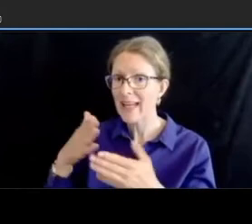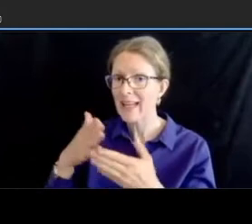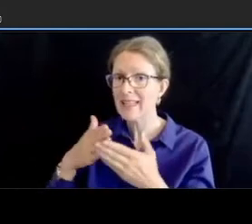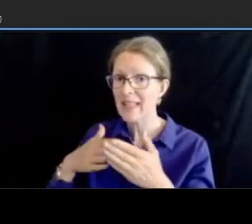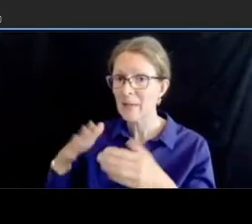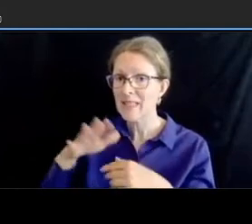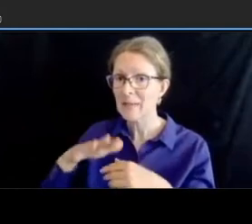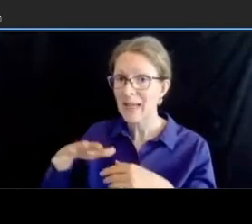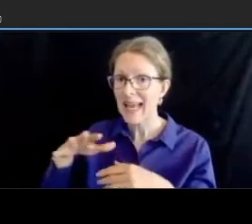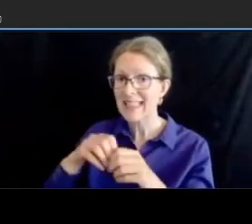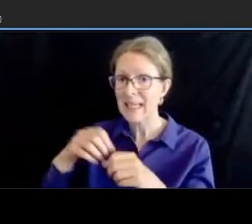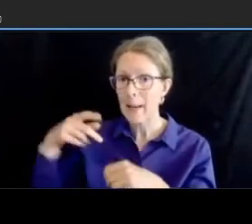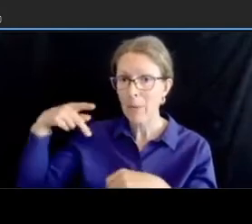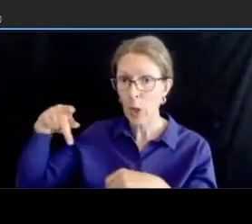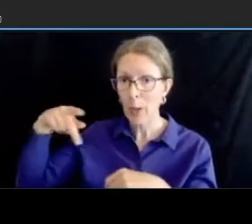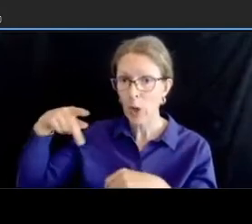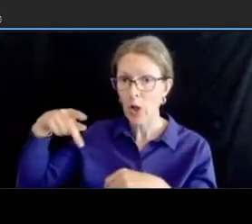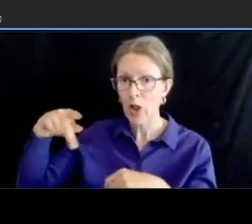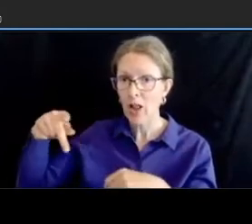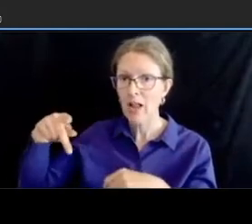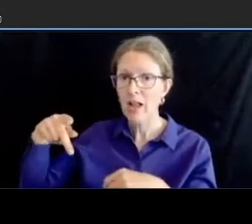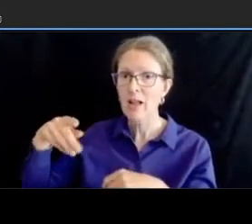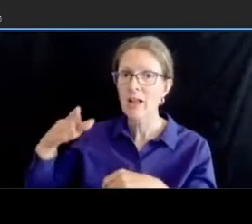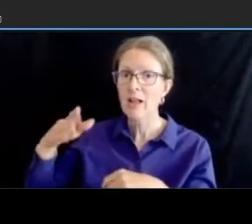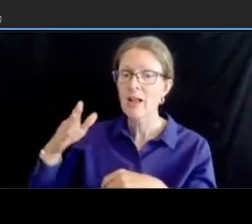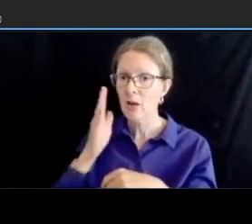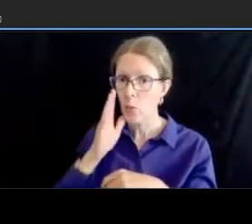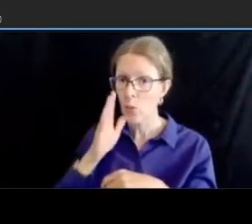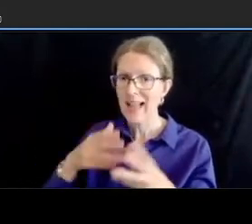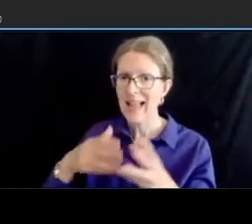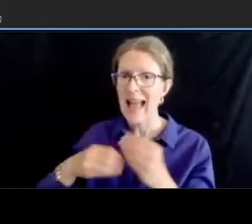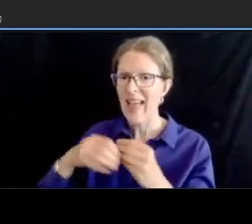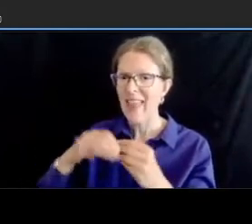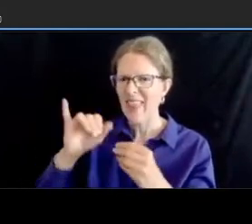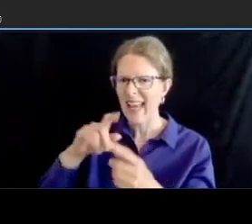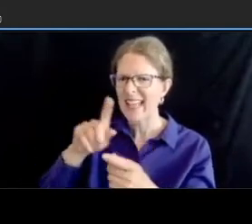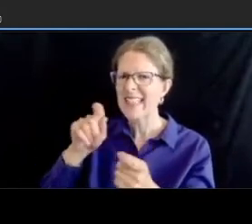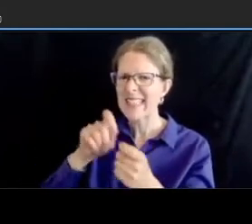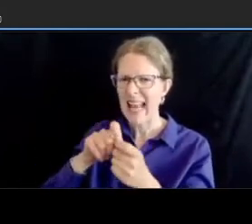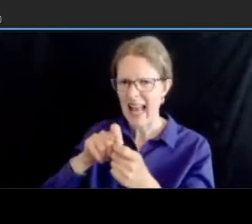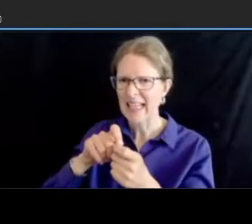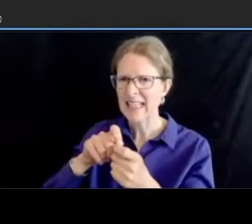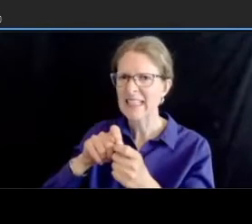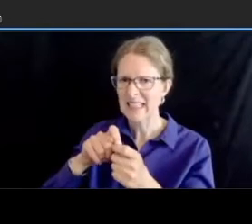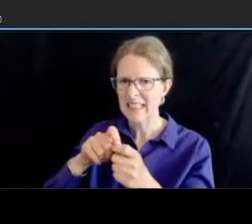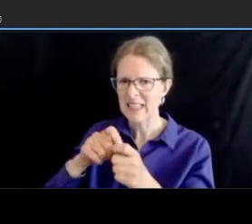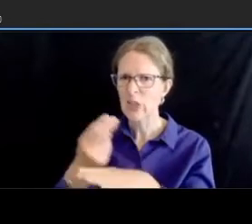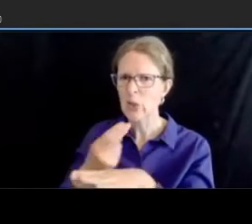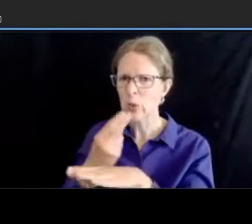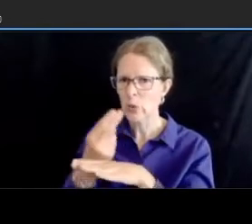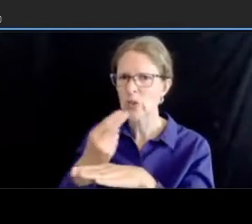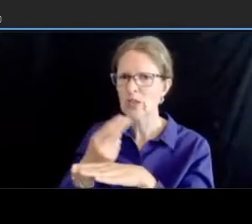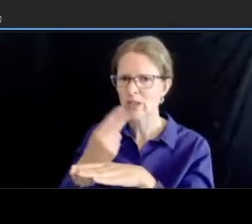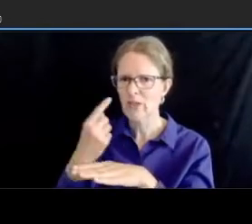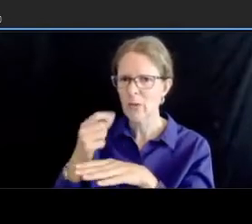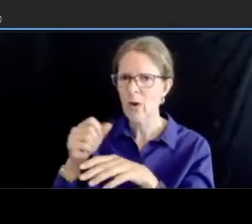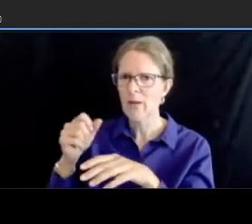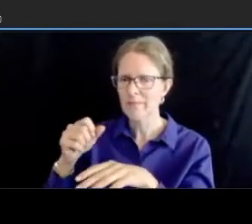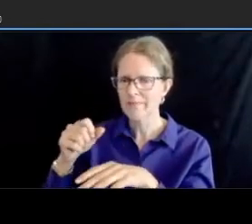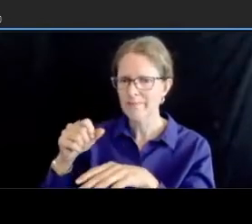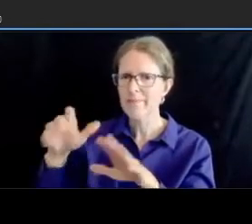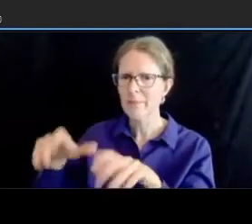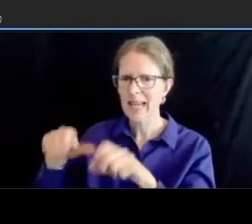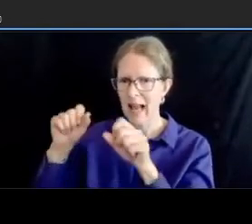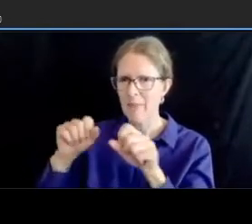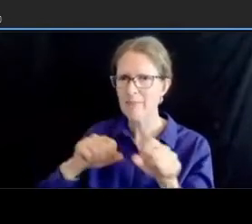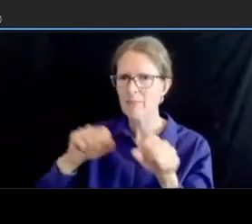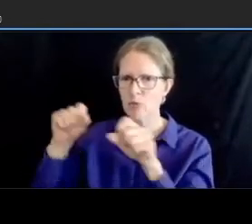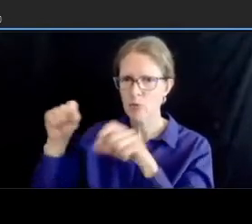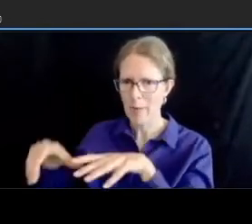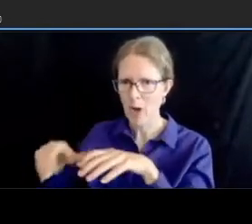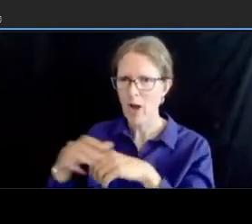usage and um and this is probably a a key location in the parking optimization study that uh ed and